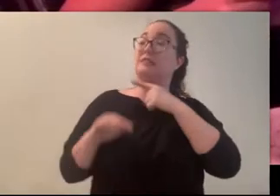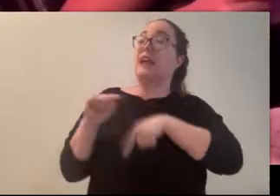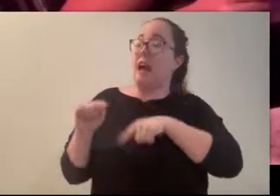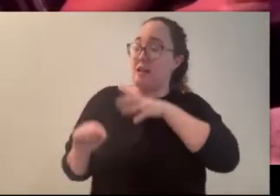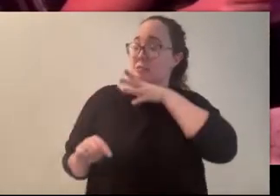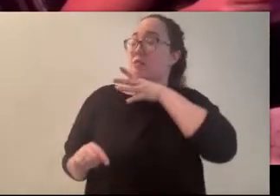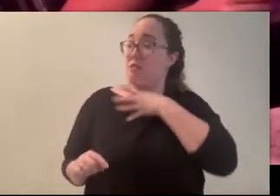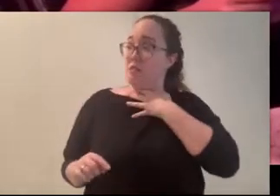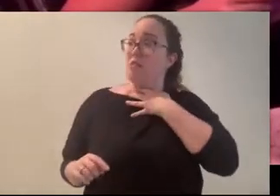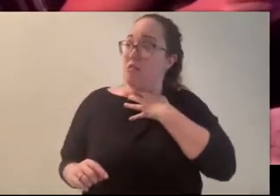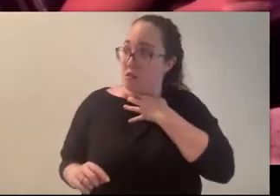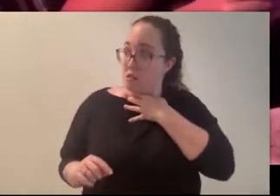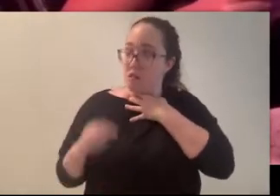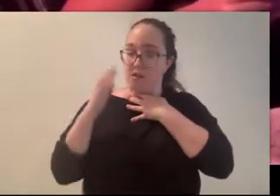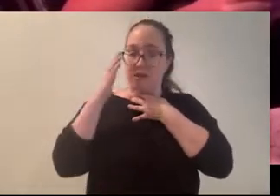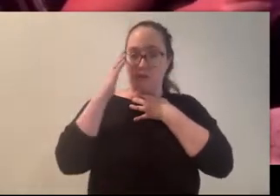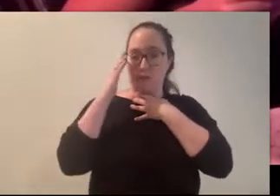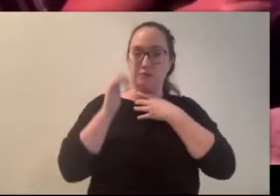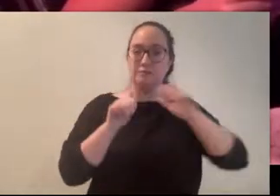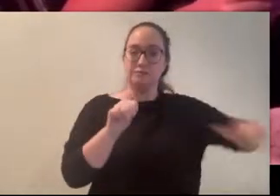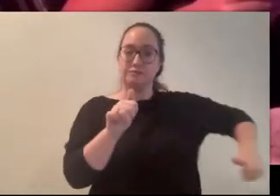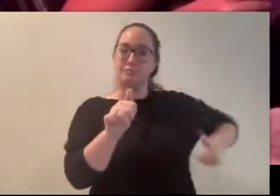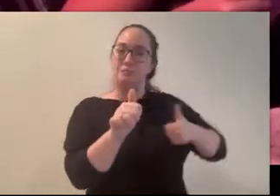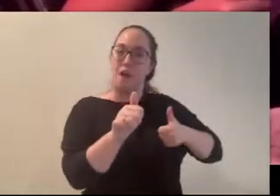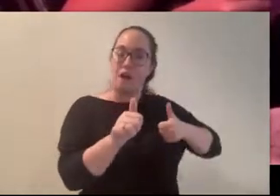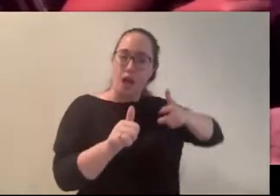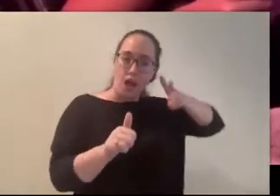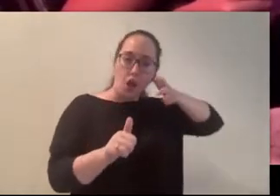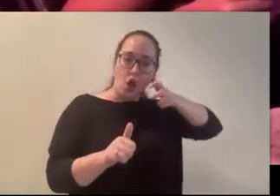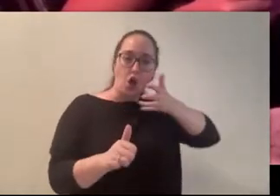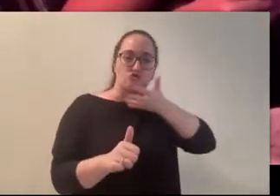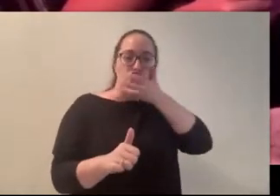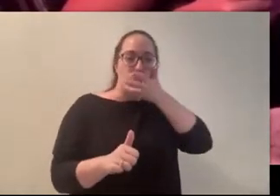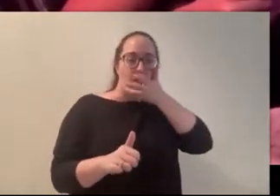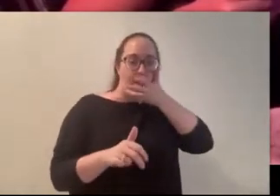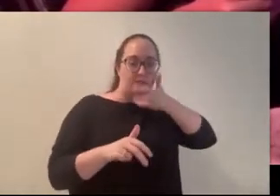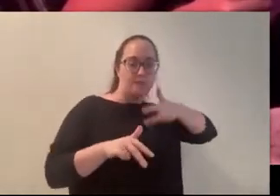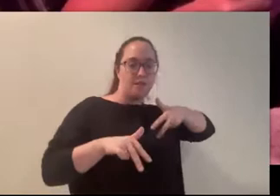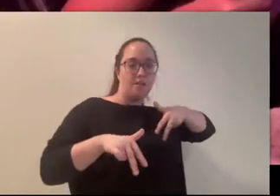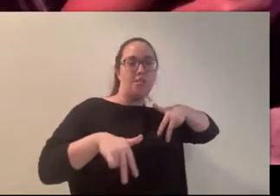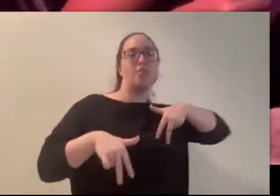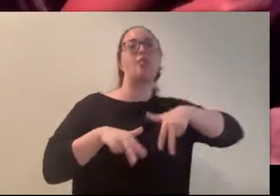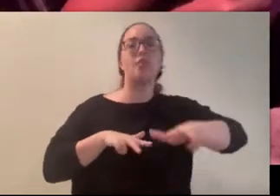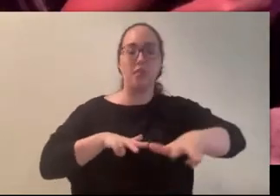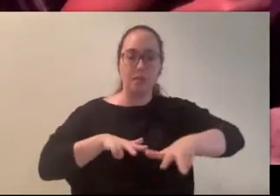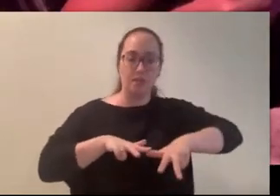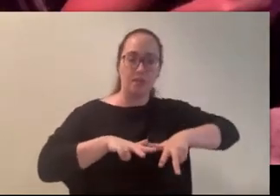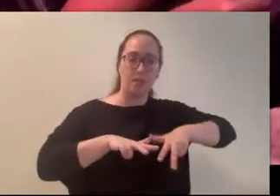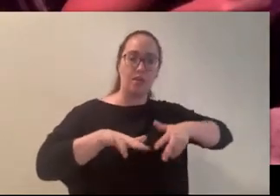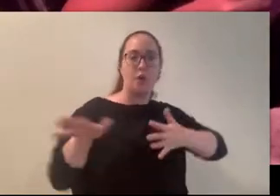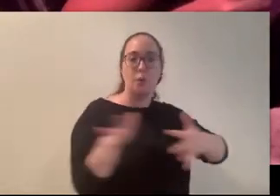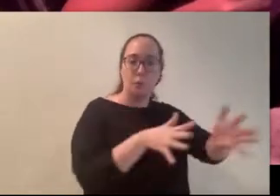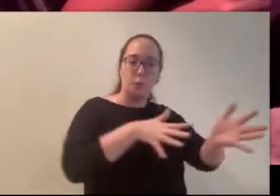Behind us, grass rustled, followed by the crunch of loose gravel underfoot. (Thomas) *gasps* oh